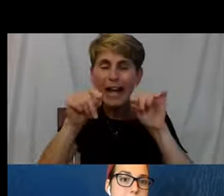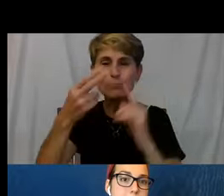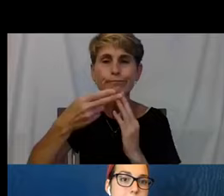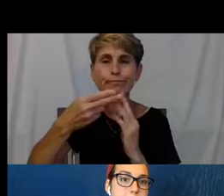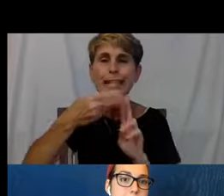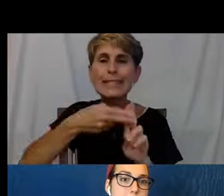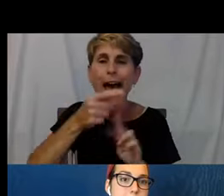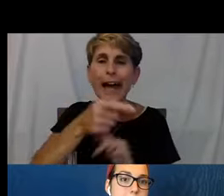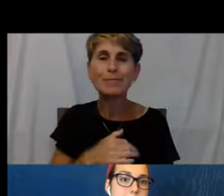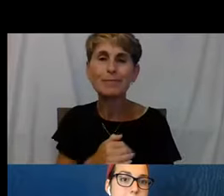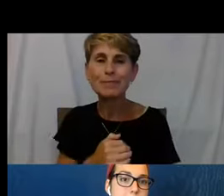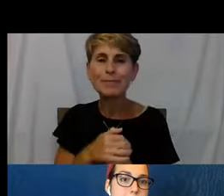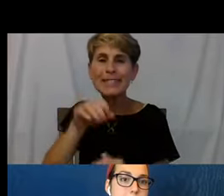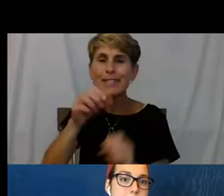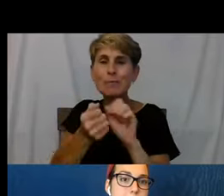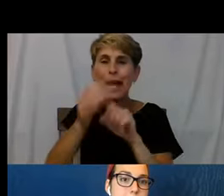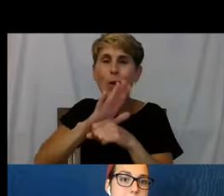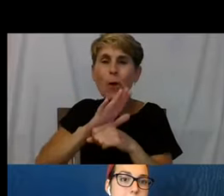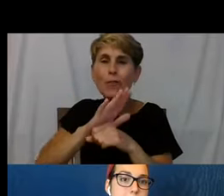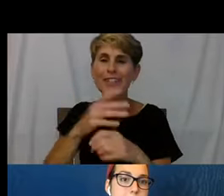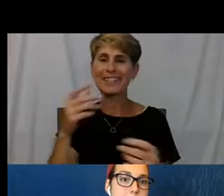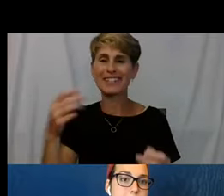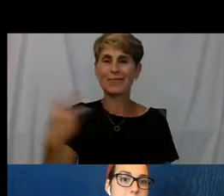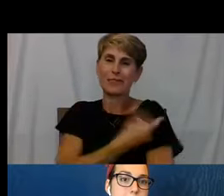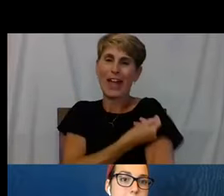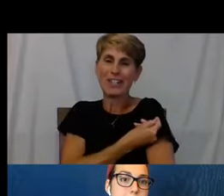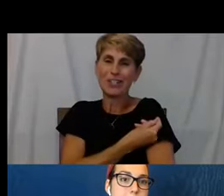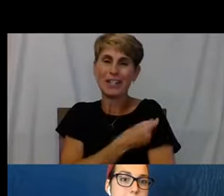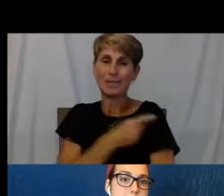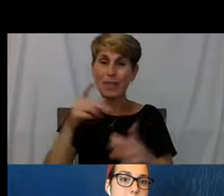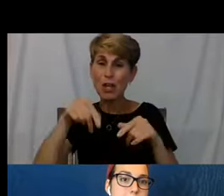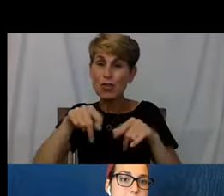It's my COVID vaccination. During COVID everything shut down.